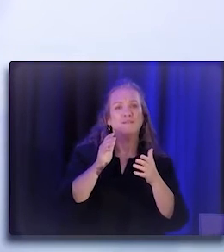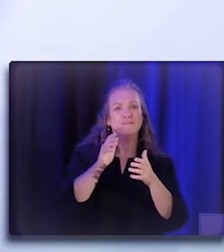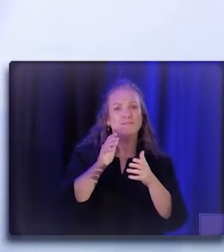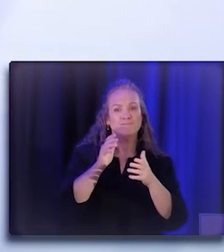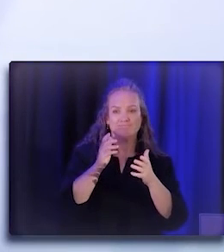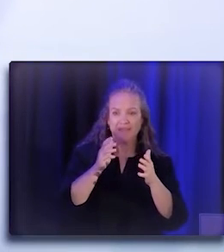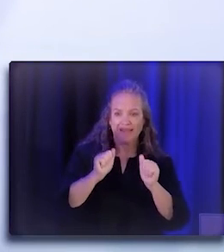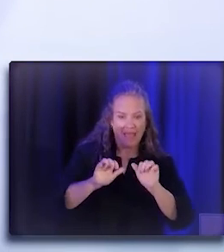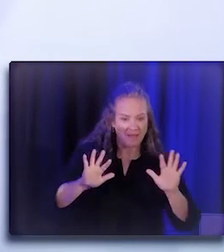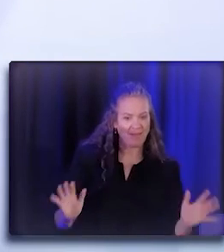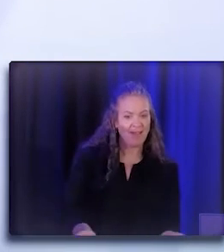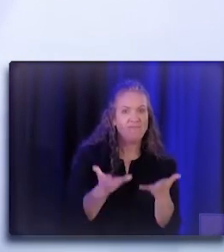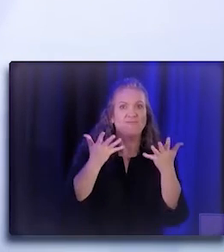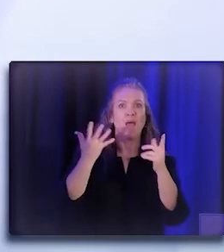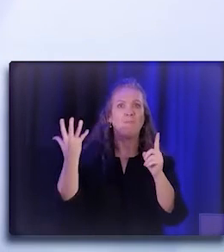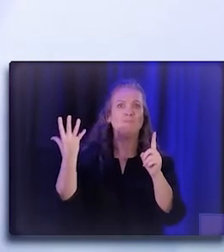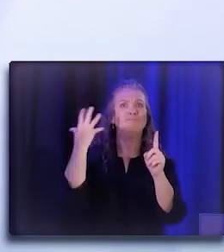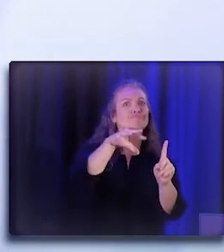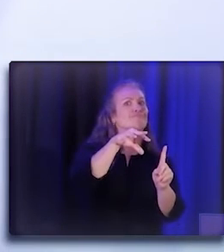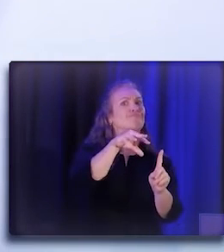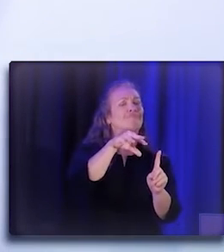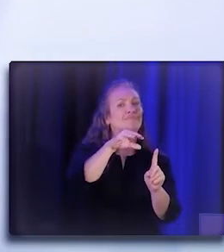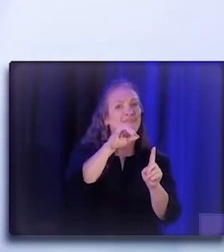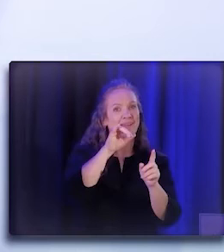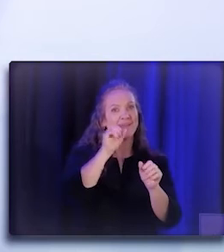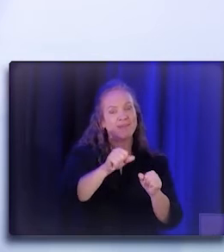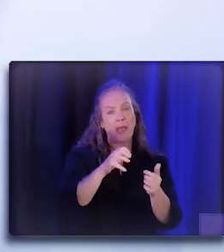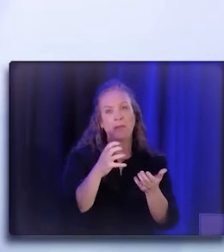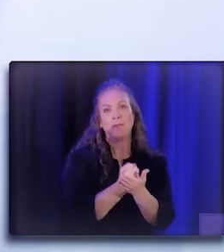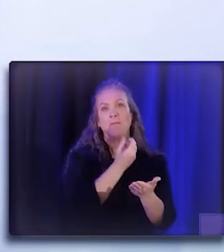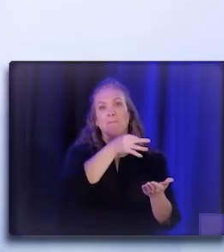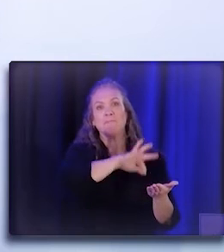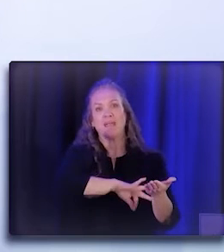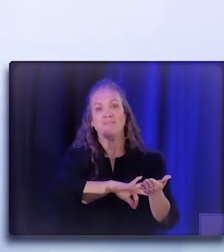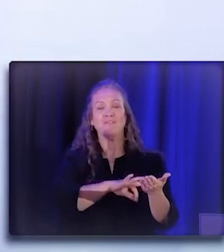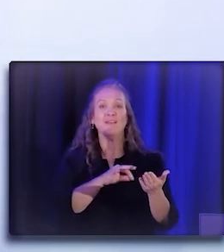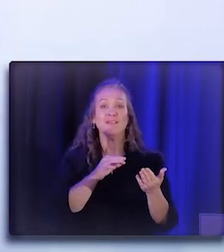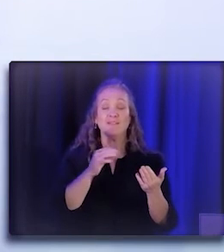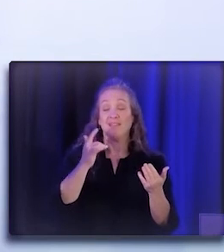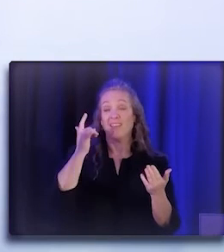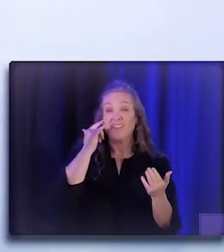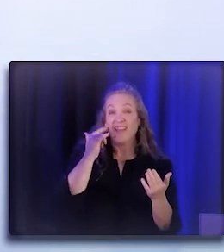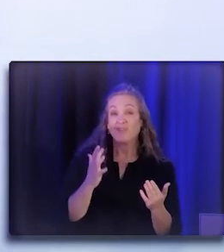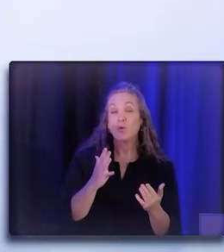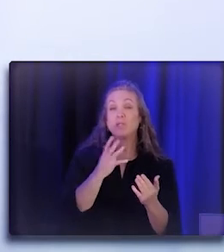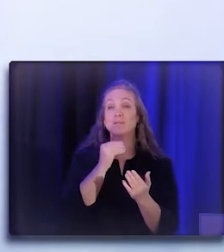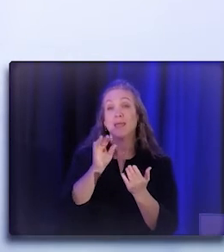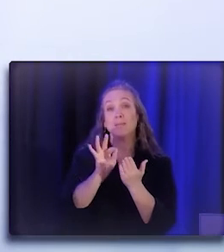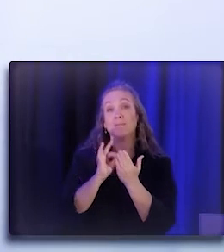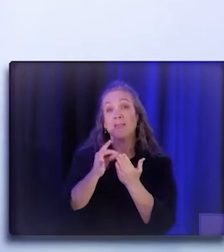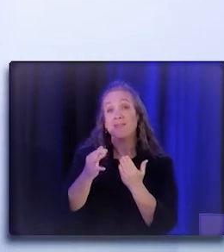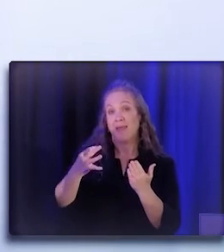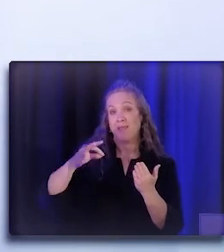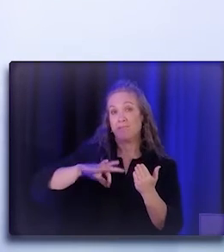that may be able to benefit sort of the Californians and Medi-Cal beneficiaries that we're talking about today?